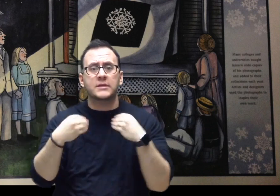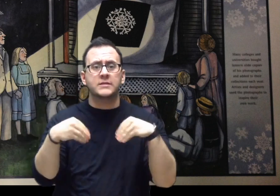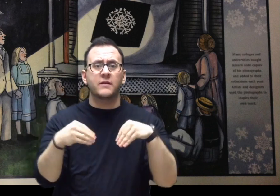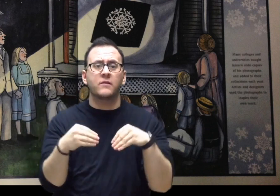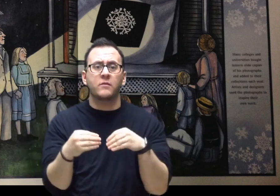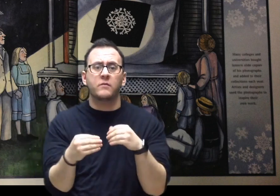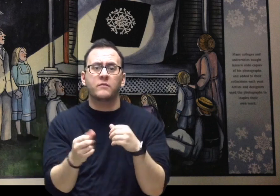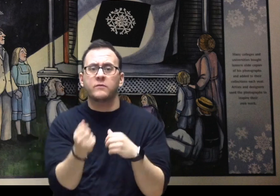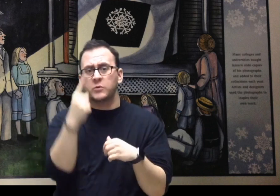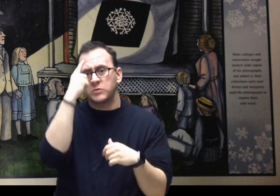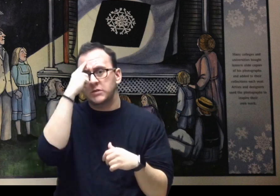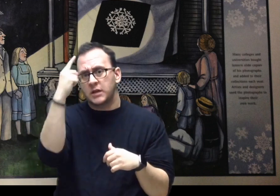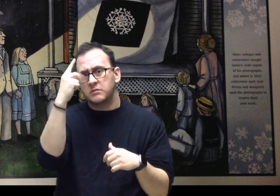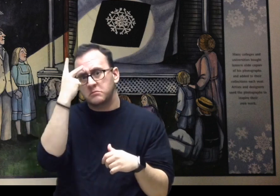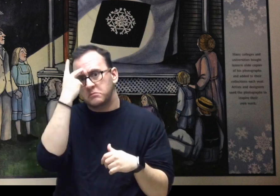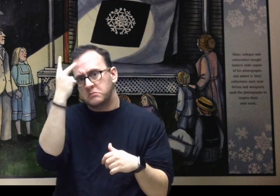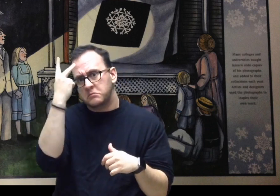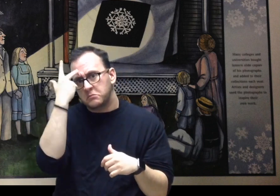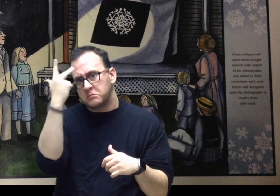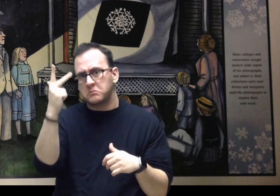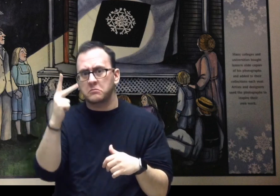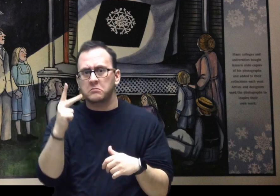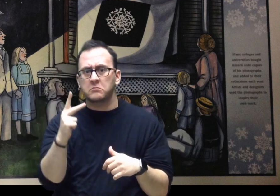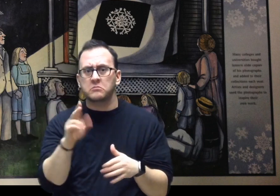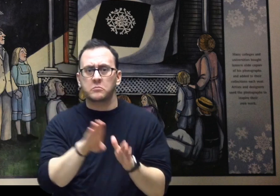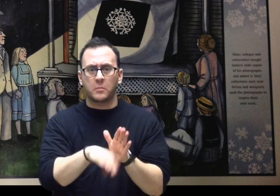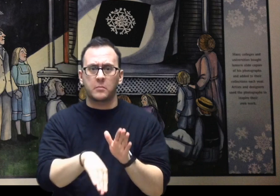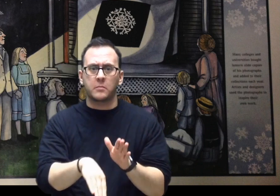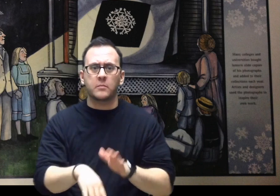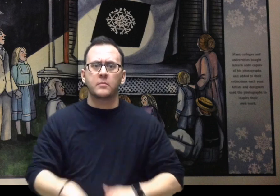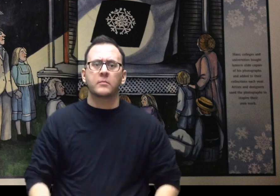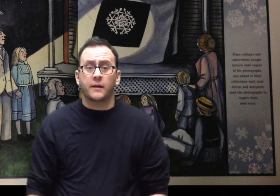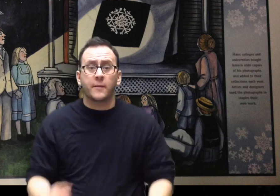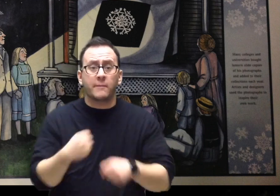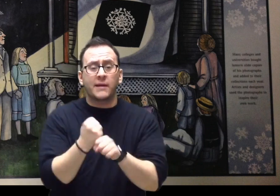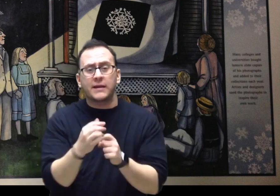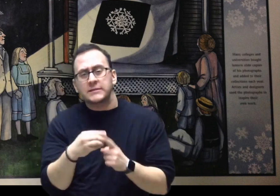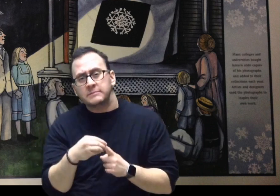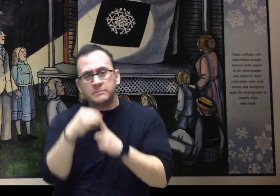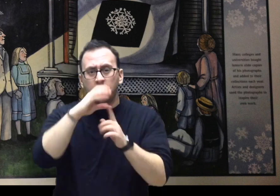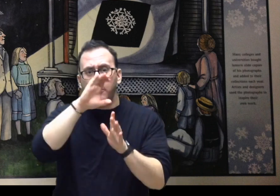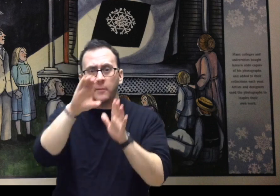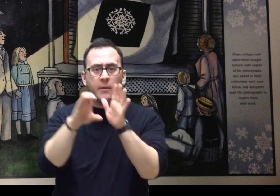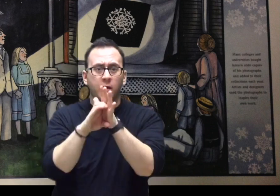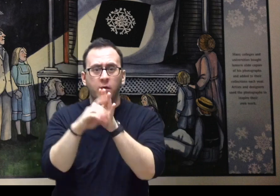Children and adults sat on the grass and watched while Willie projected his slides onto a sheet hung over a clothesline.